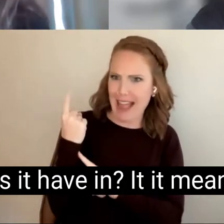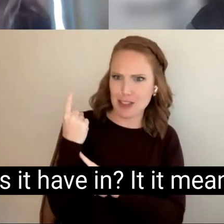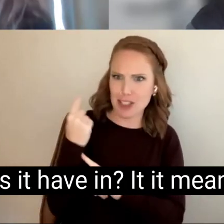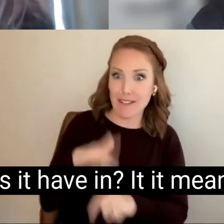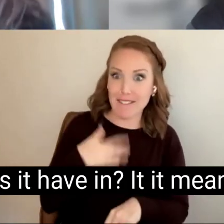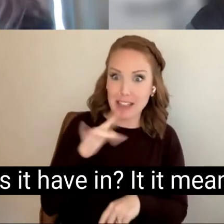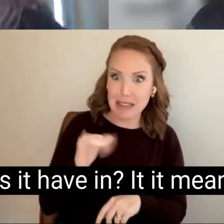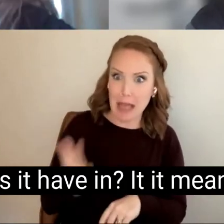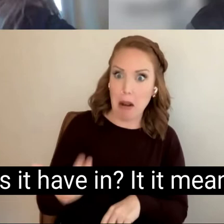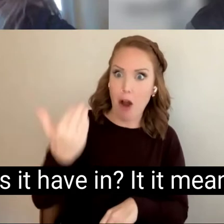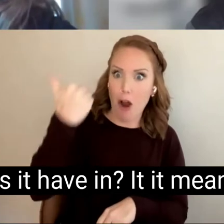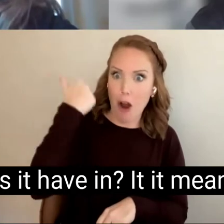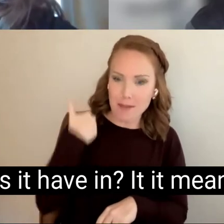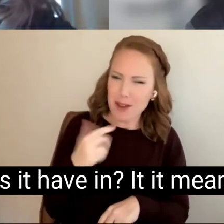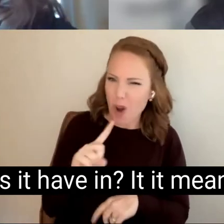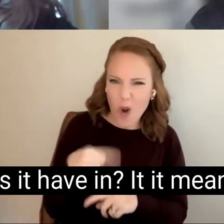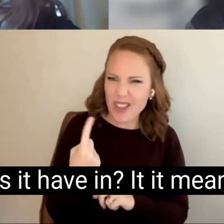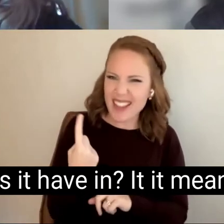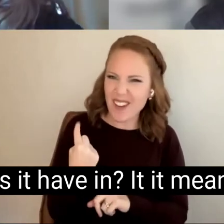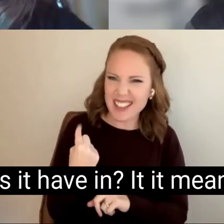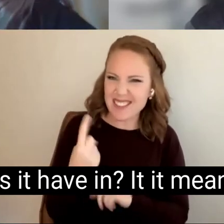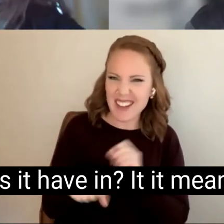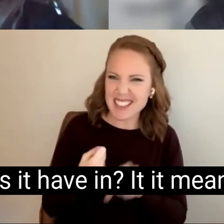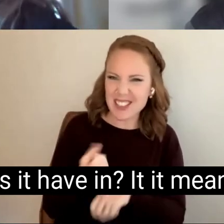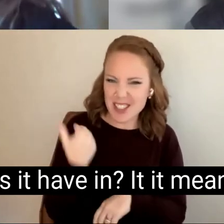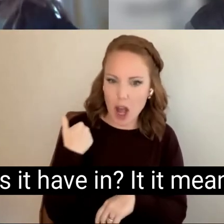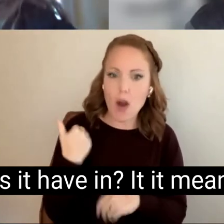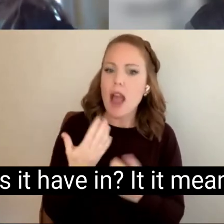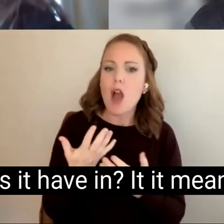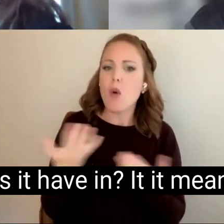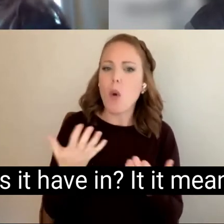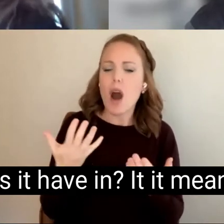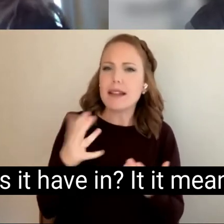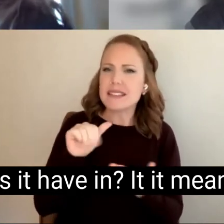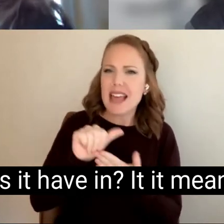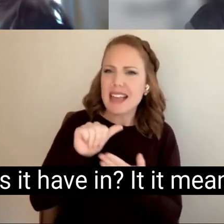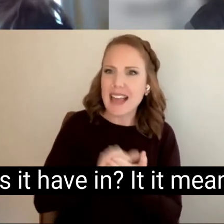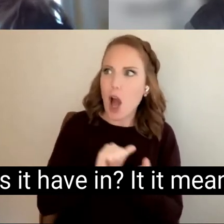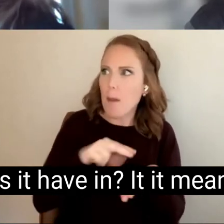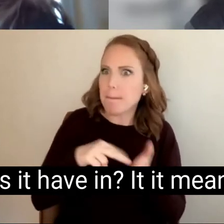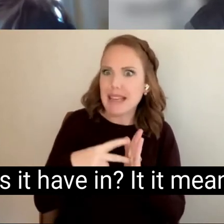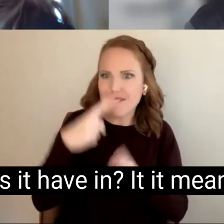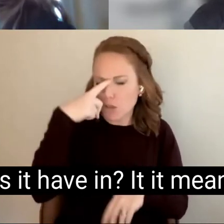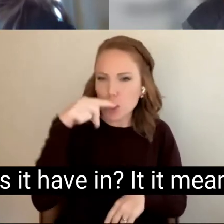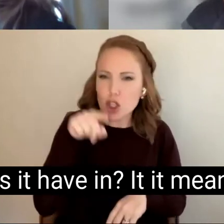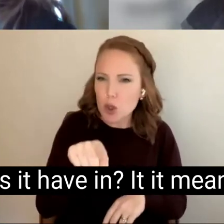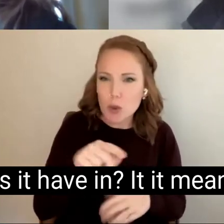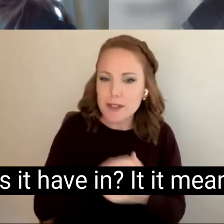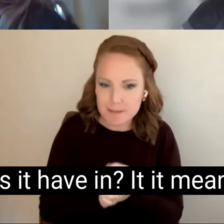What does it have in? It it mean to you, I